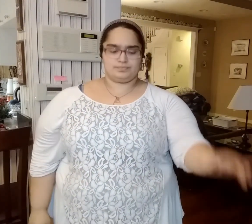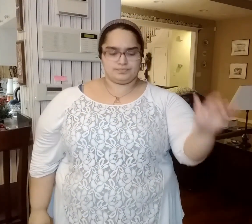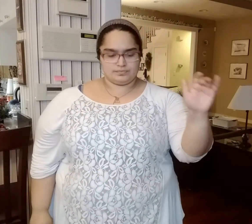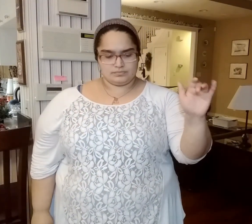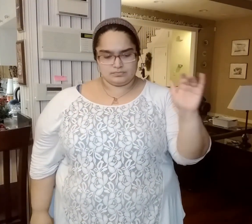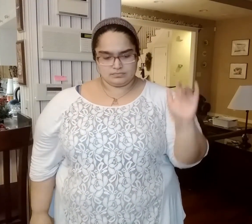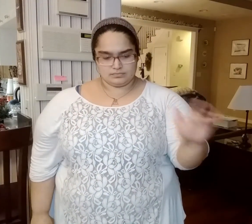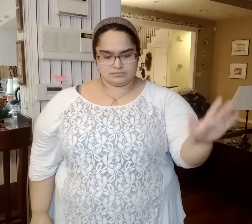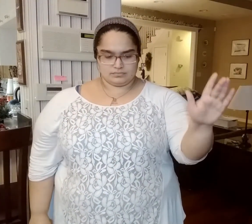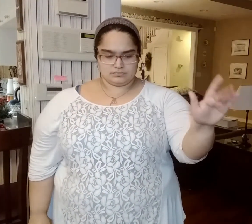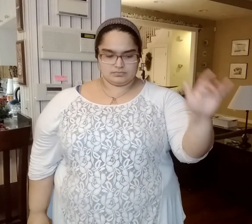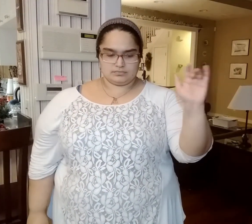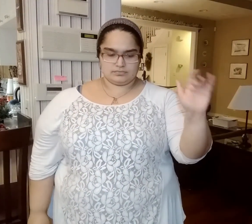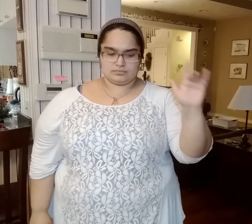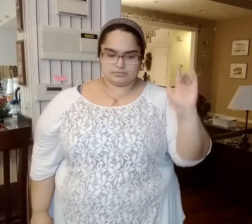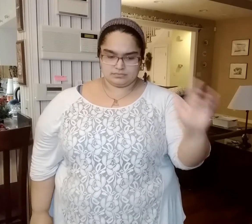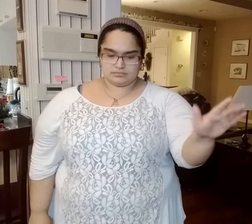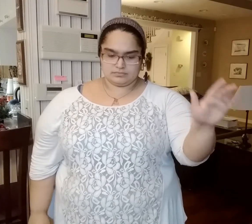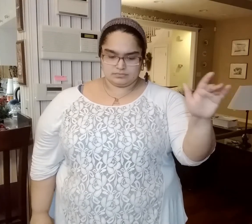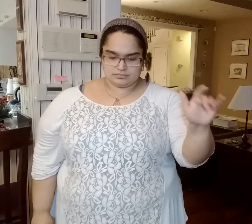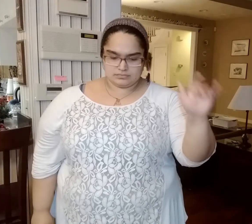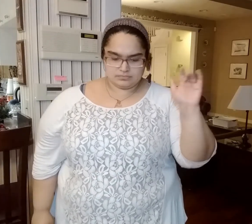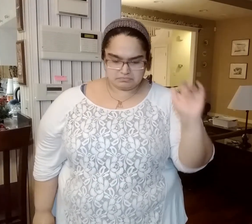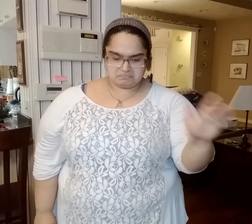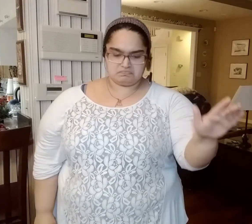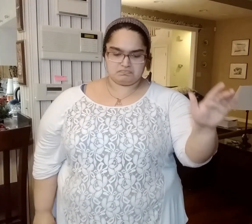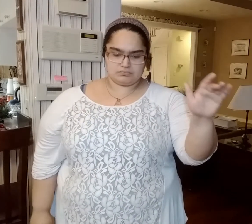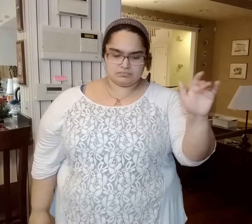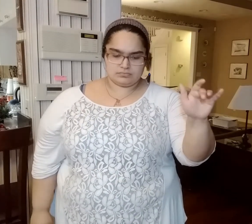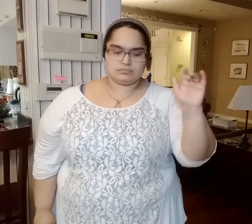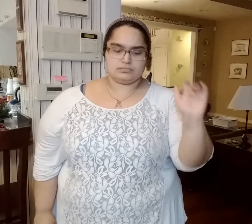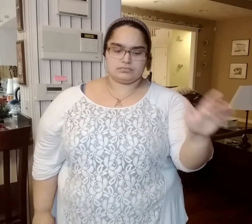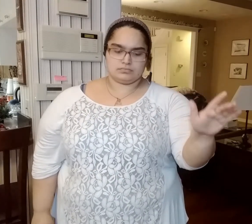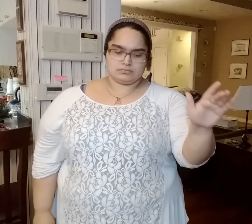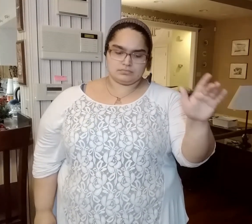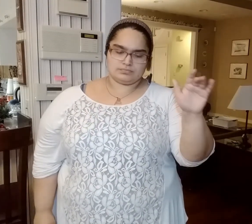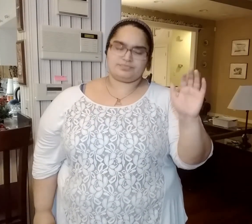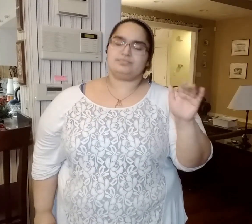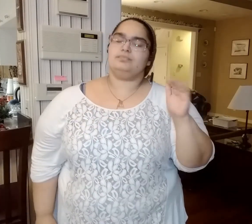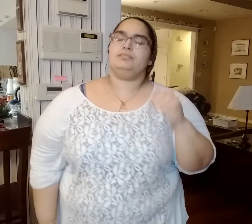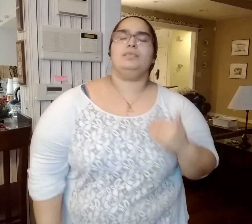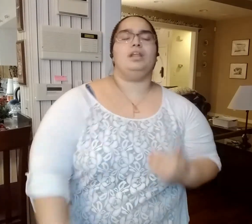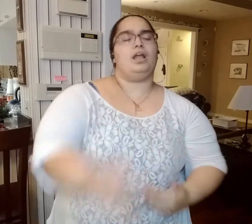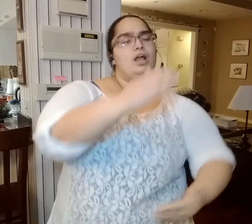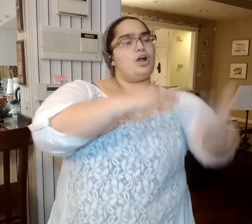(vocalizing)